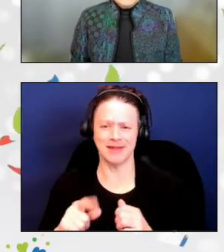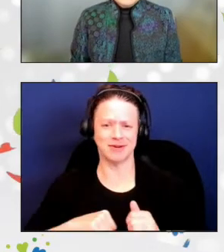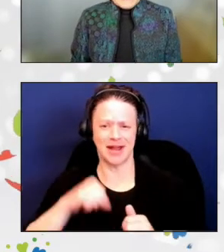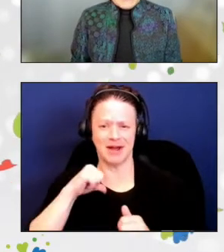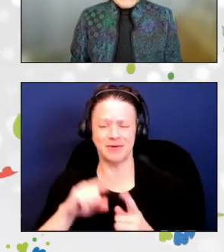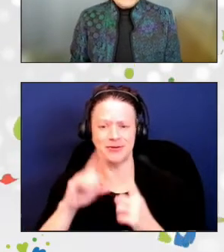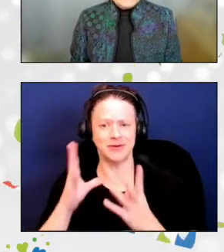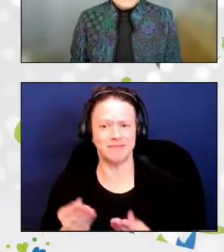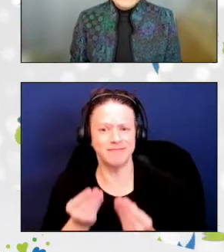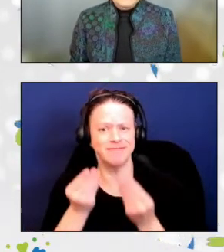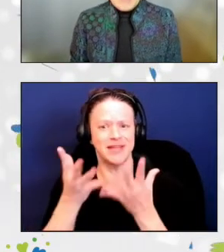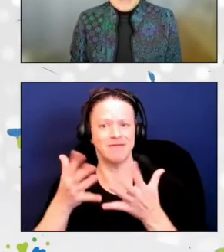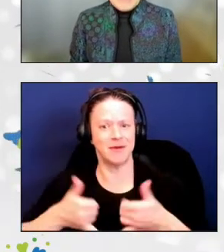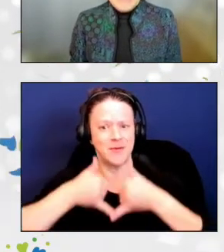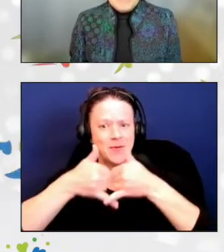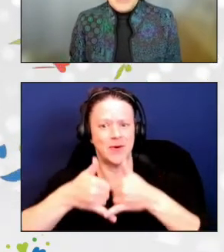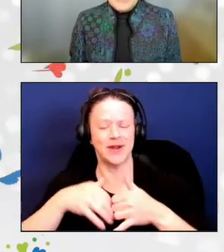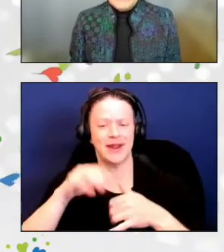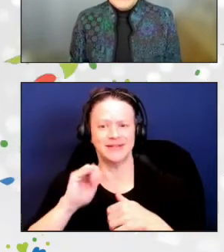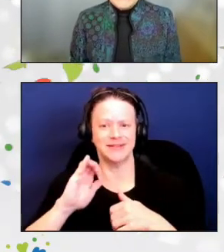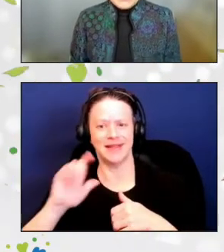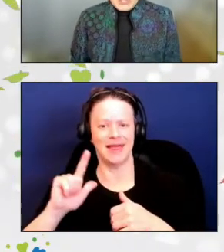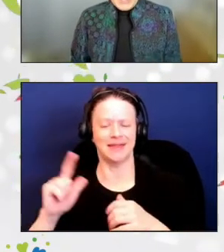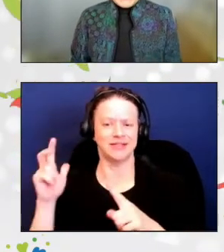Let's give Benae a round of applause in the chat.